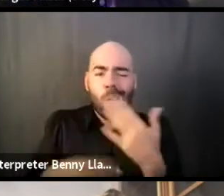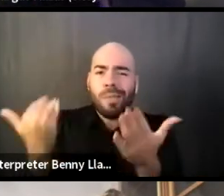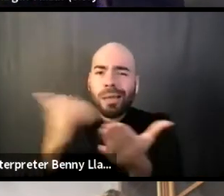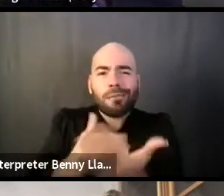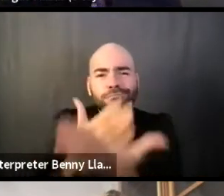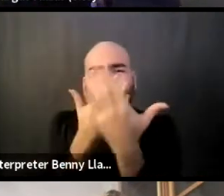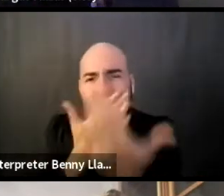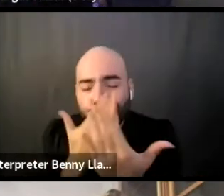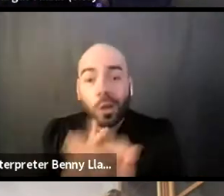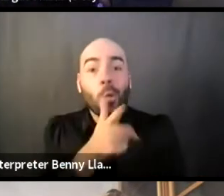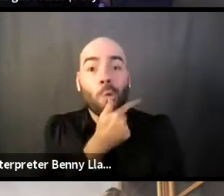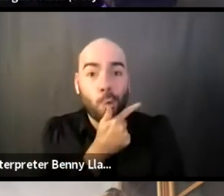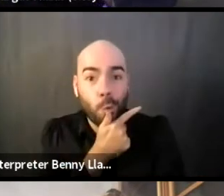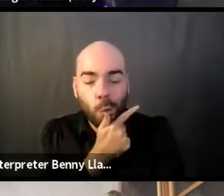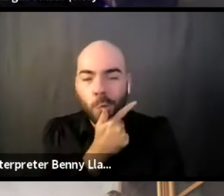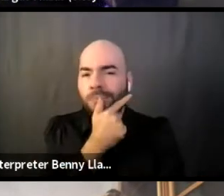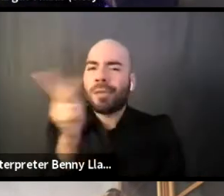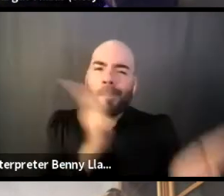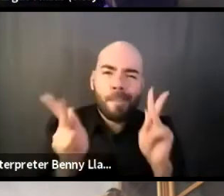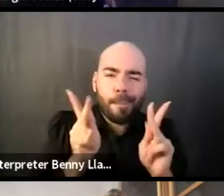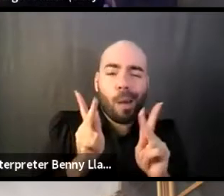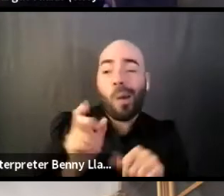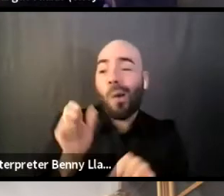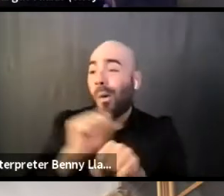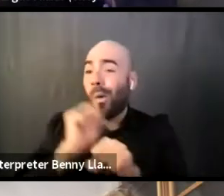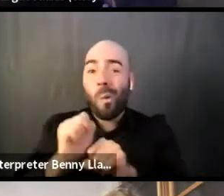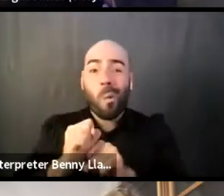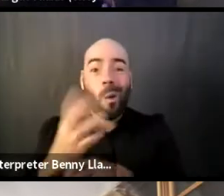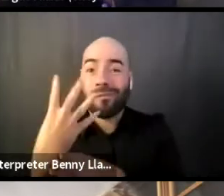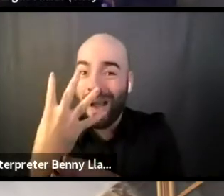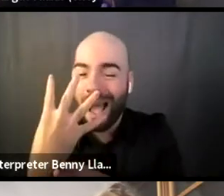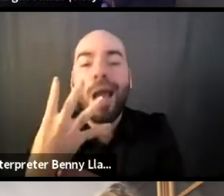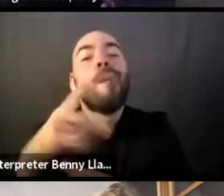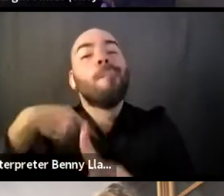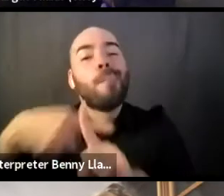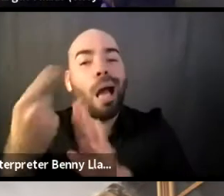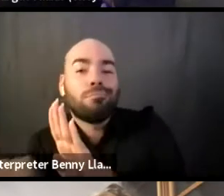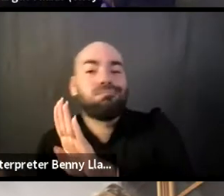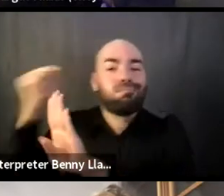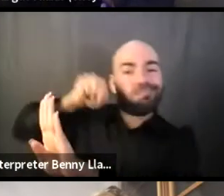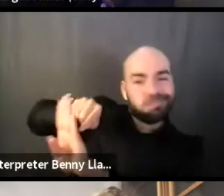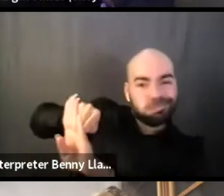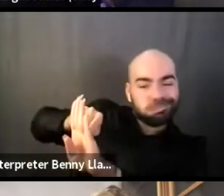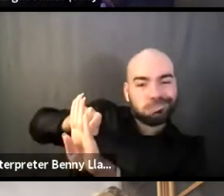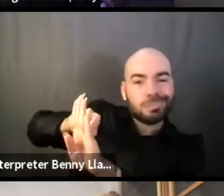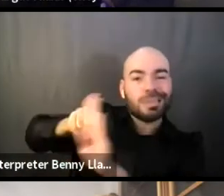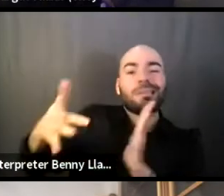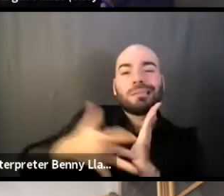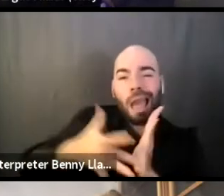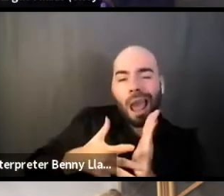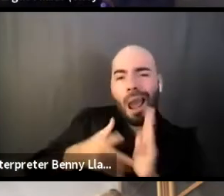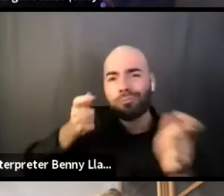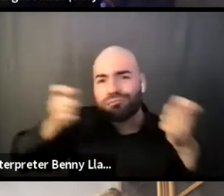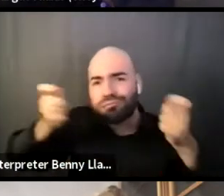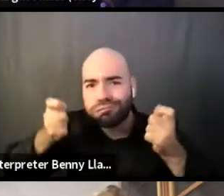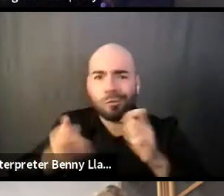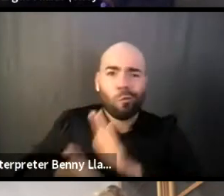those behind the camera, behind the scenes that work with HowlRound, those who have been working